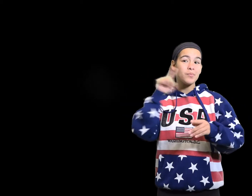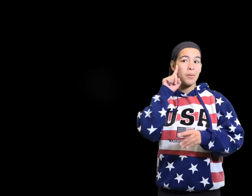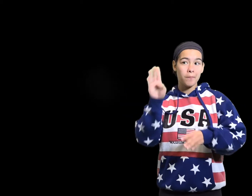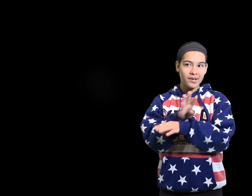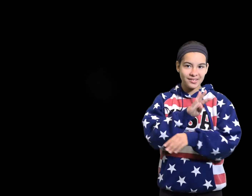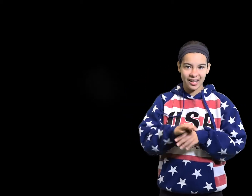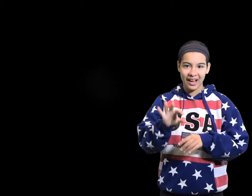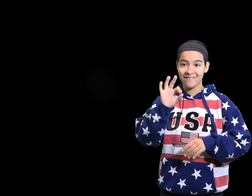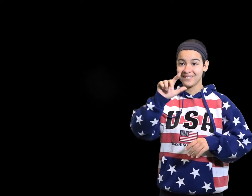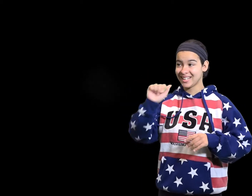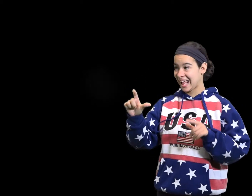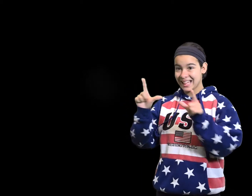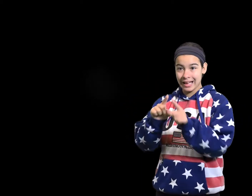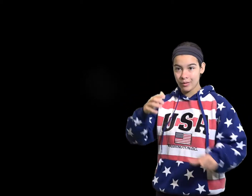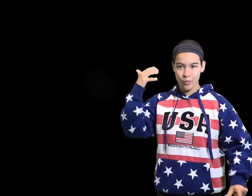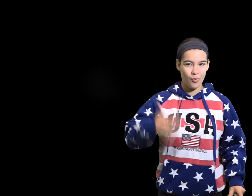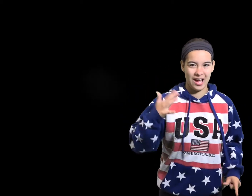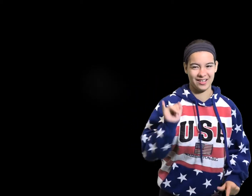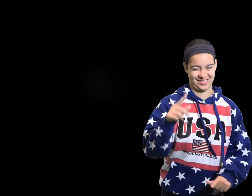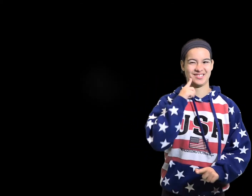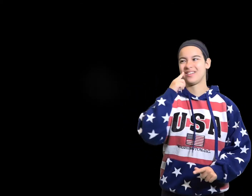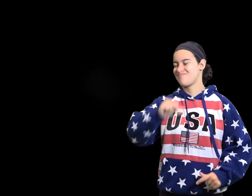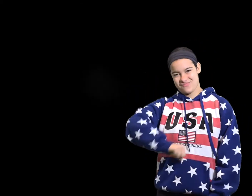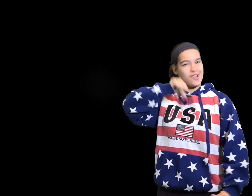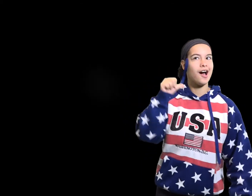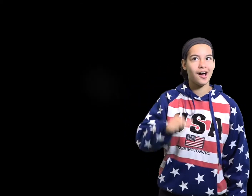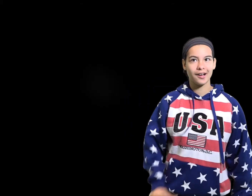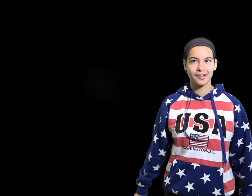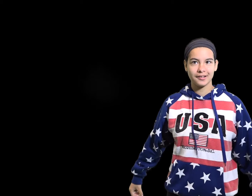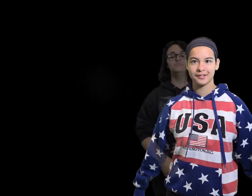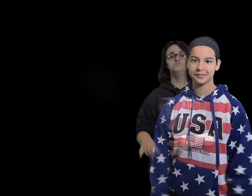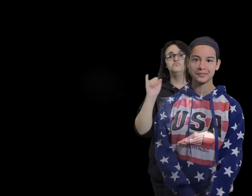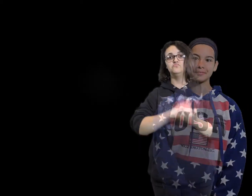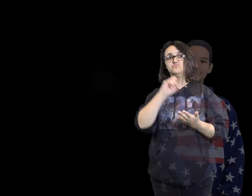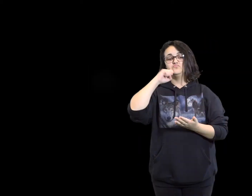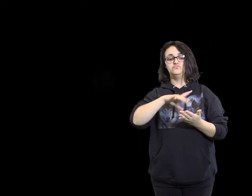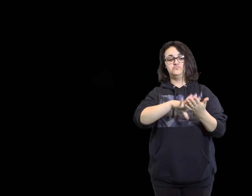It was inspiring that these guys are deaf business owners and have their pilot's licenses. I am proud!